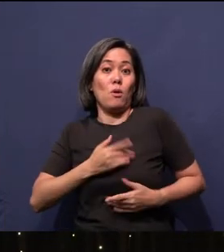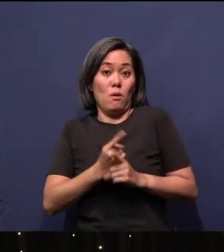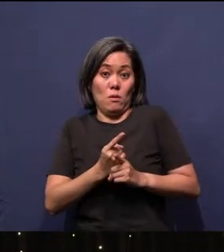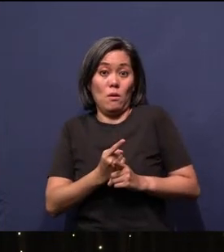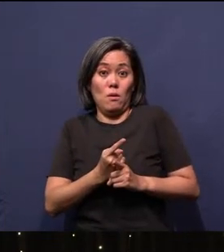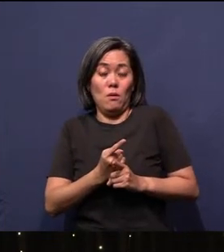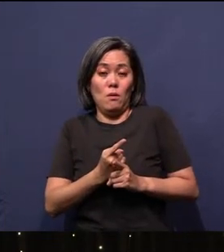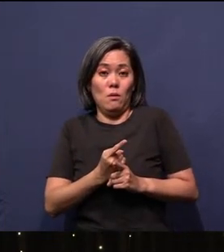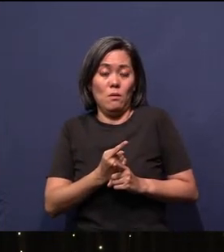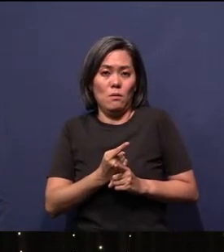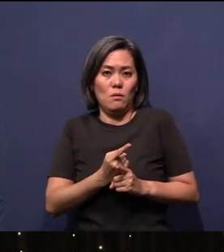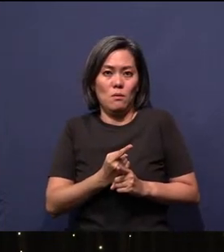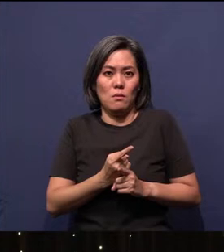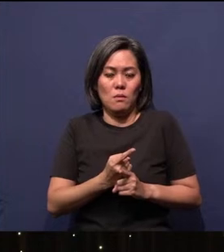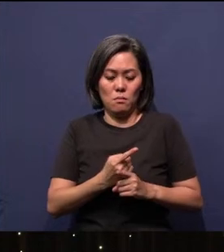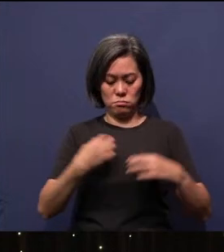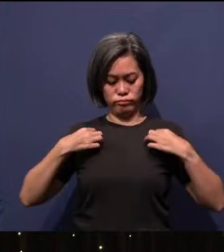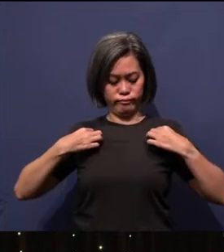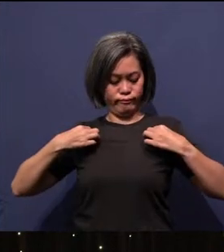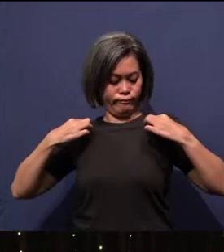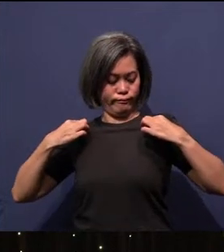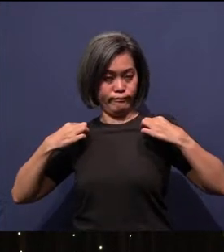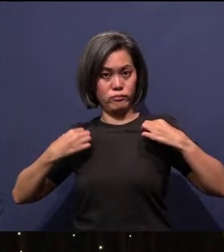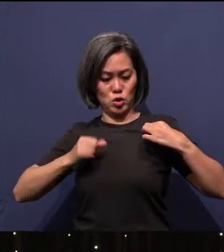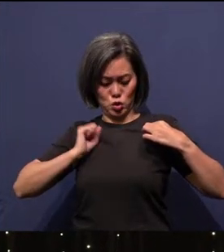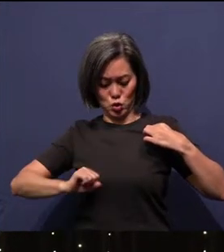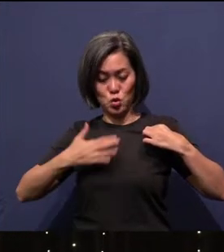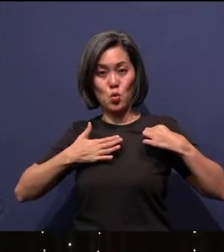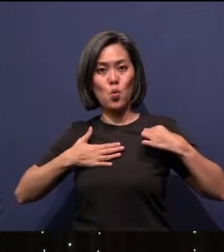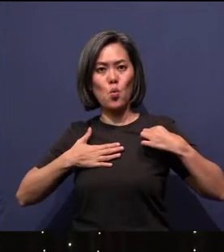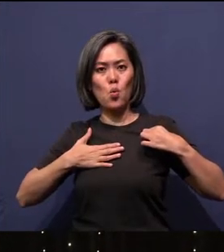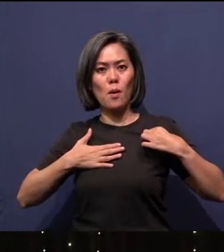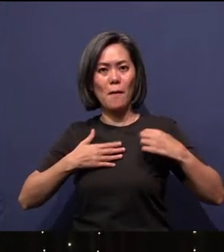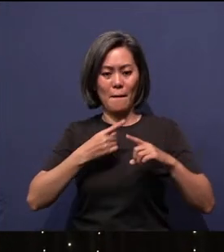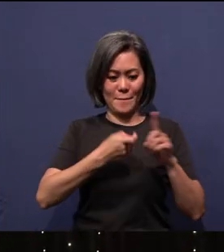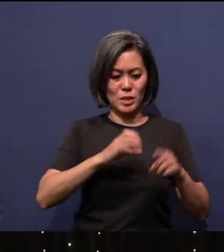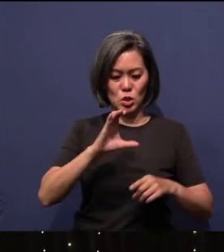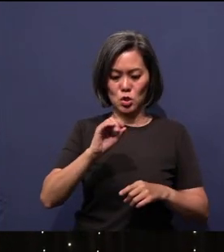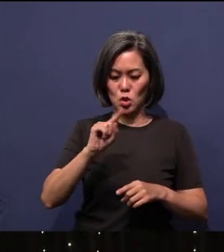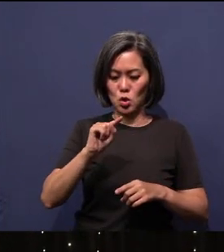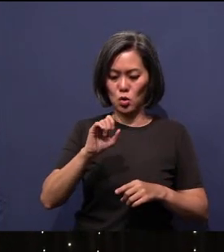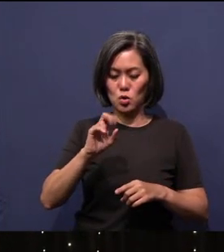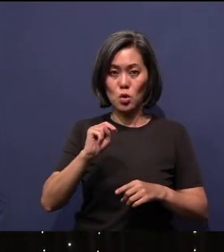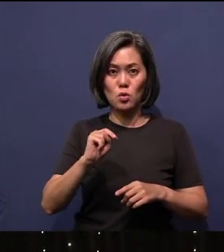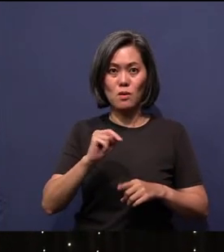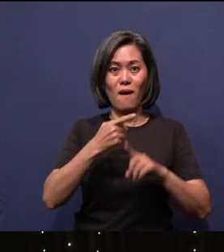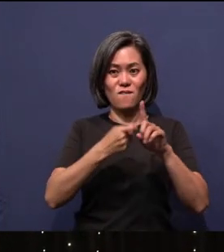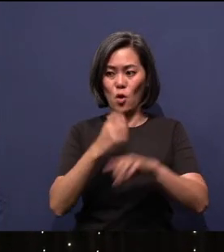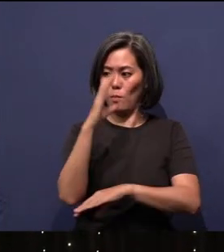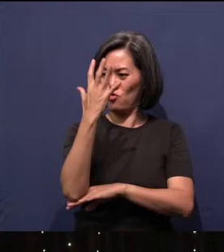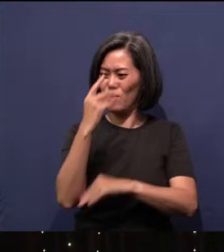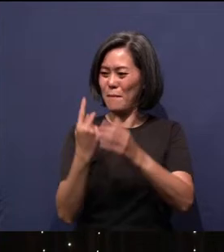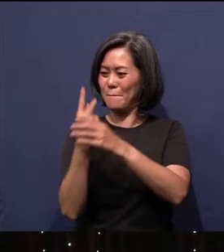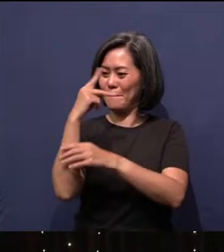The very T-shirt, the very shirt you're wearing had to come from cotton. Cotton had to come from a tree - or plant. The plant had to come